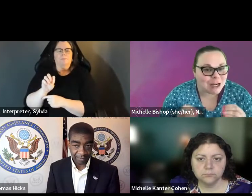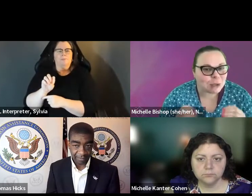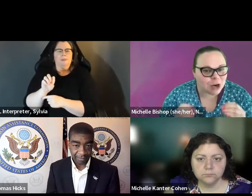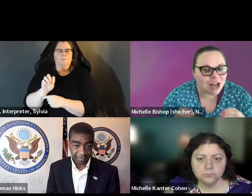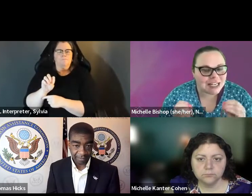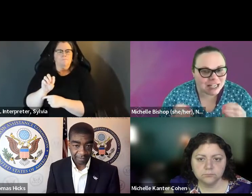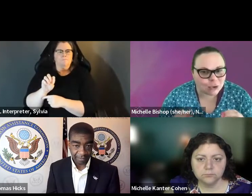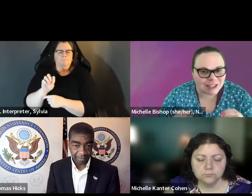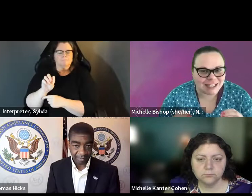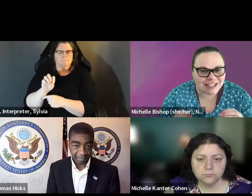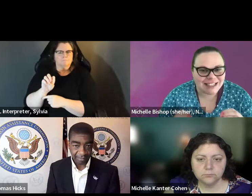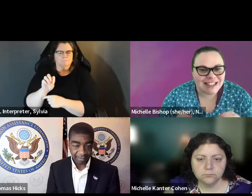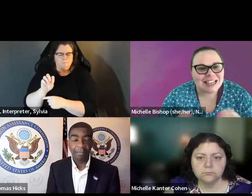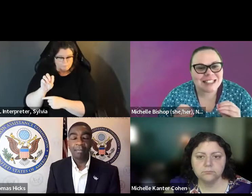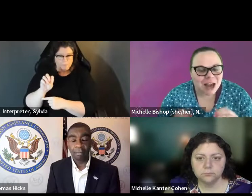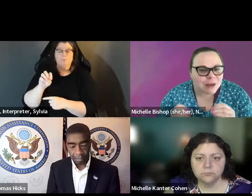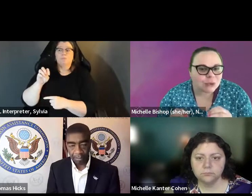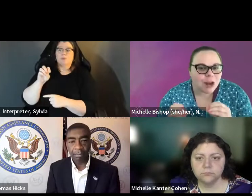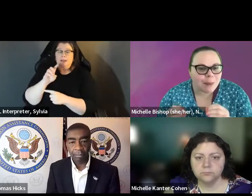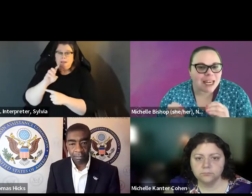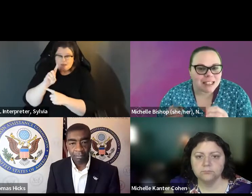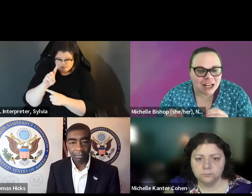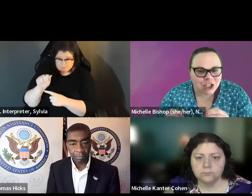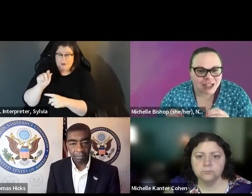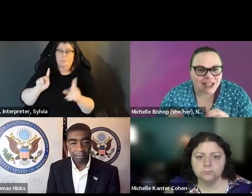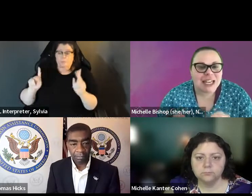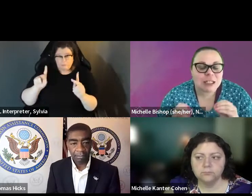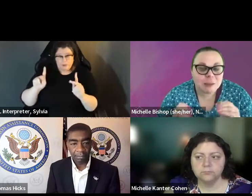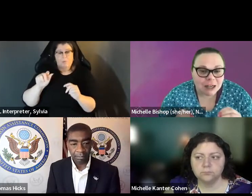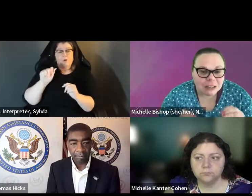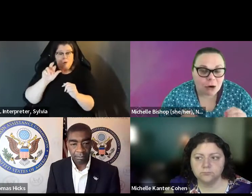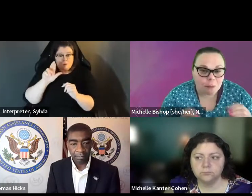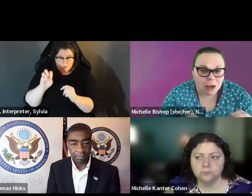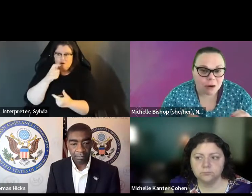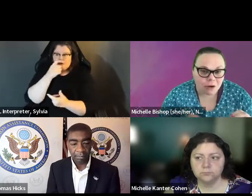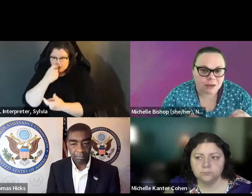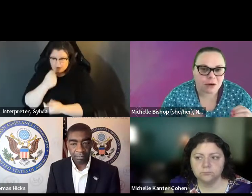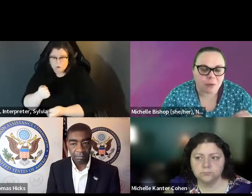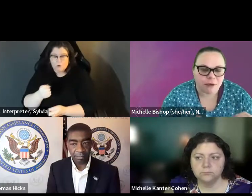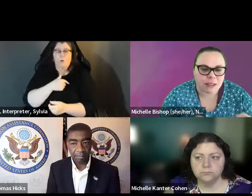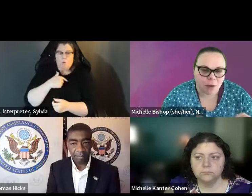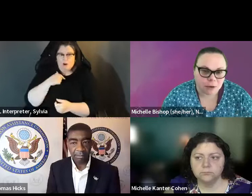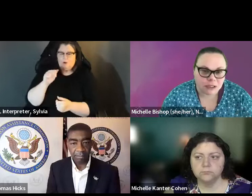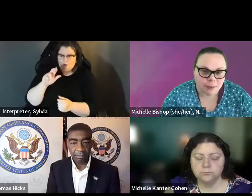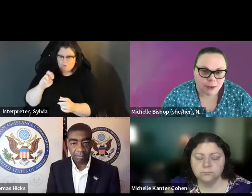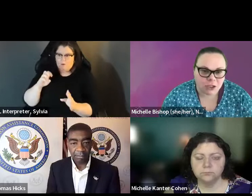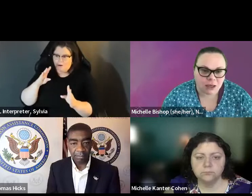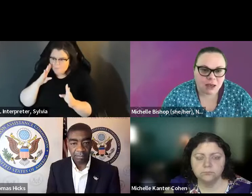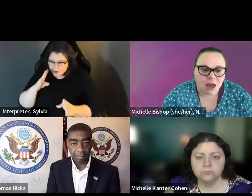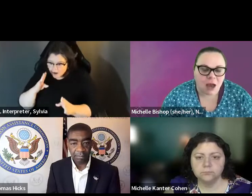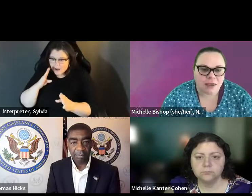what we see from Doug's research is our voter participation lags behind non-disabled people, it's not Officials have a real impact on their lives. So if what we see from Doug's research is that our voter participation lags behind non-disabled people it's not because we're not interested. because we're not interested. It's not because we're not